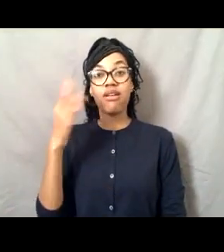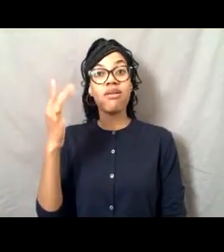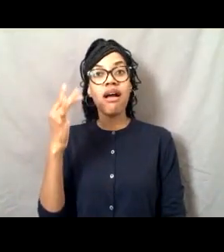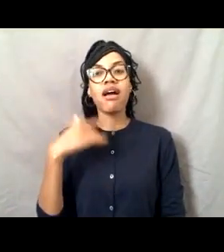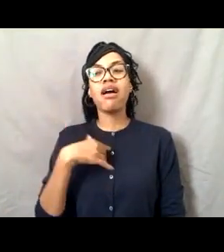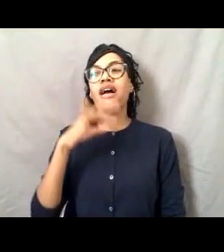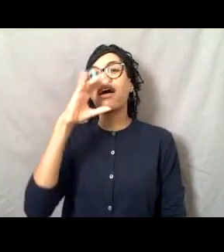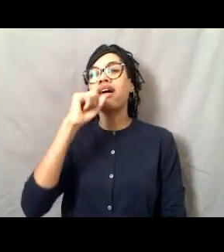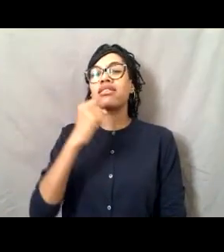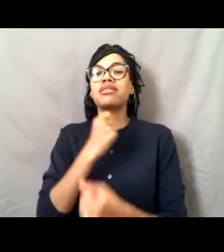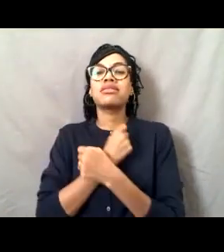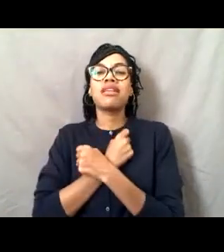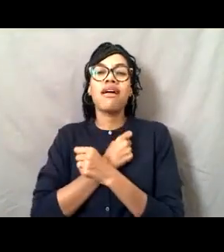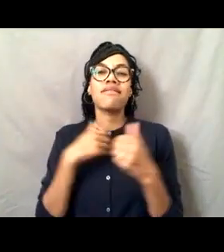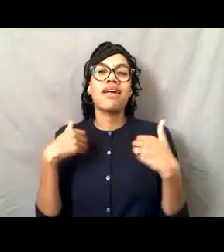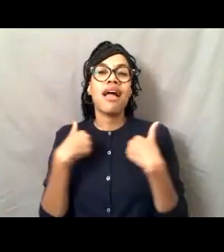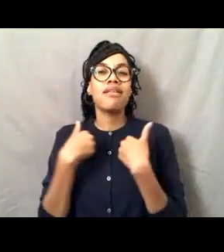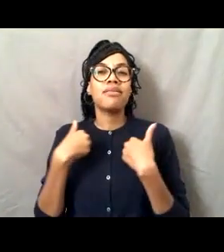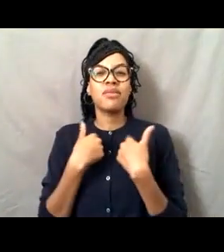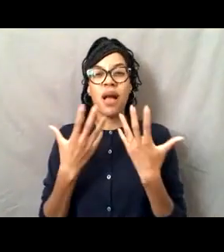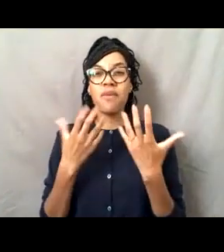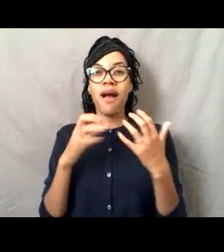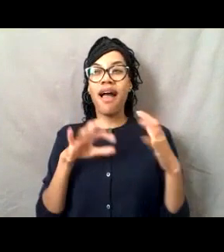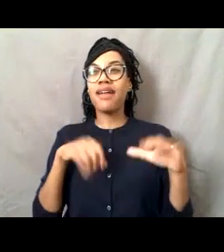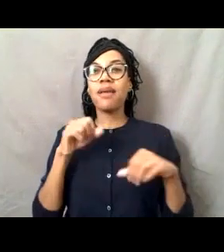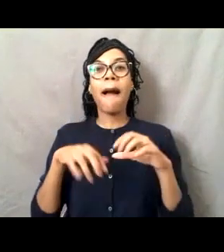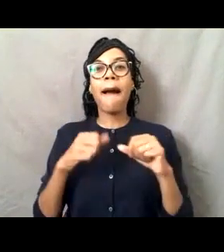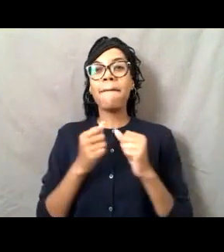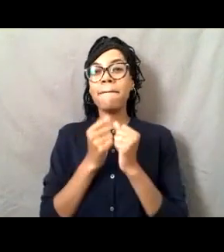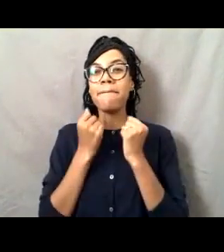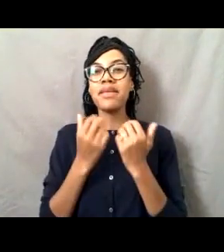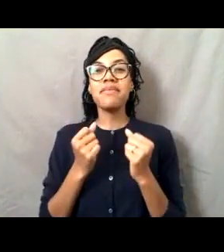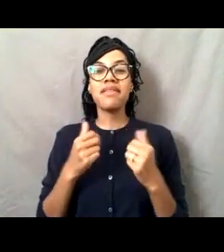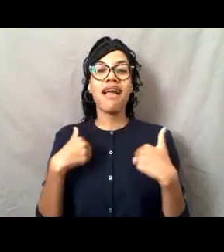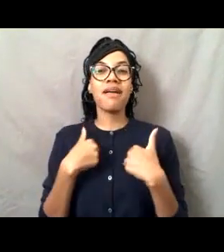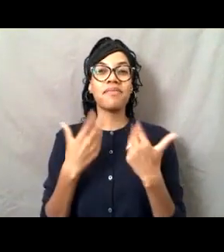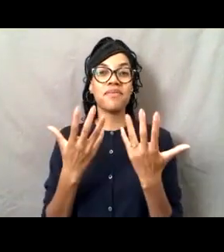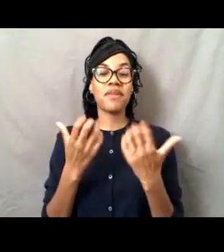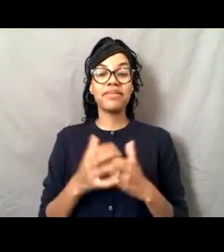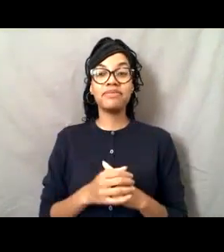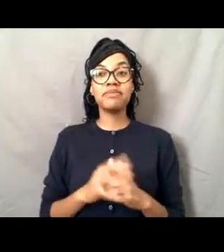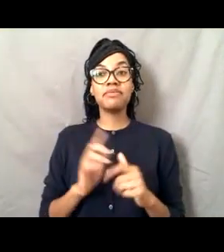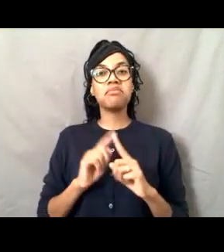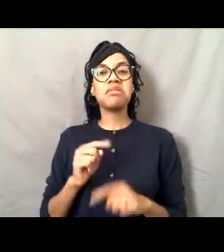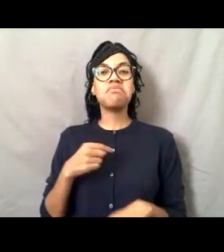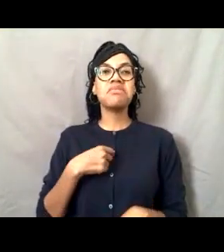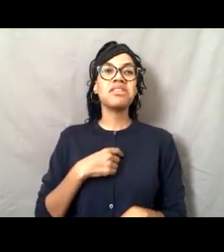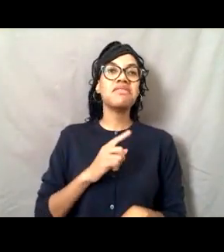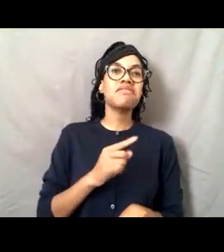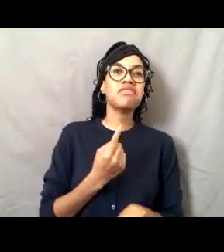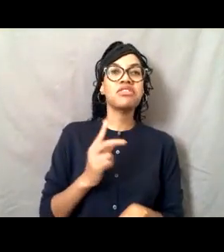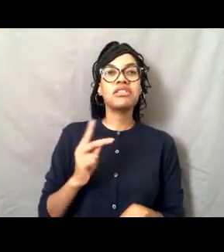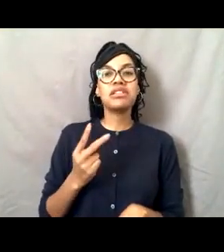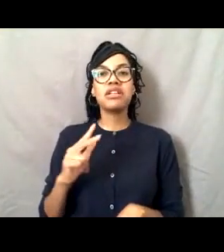I want to adopt all the animals. And if you had asked me in the first, second or third grade what I was going to be when I grew up